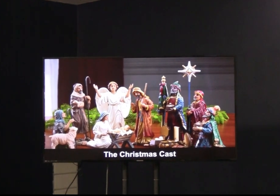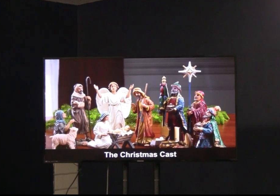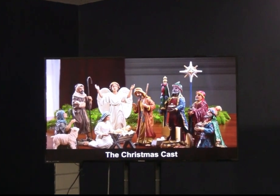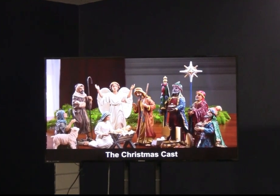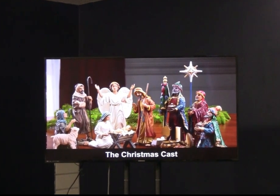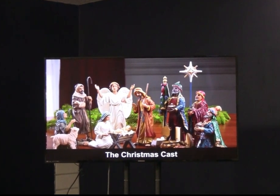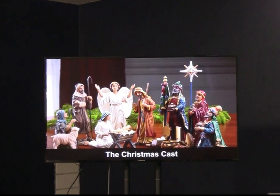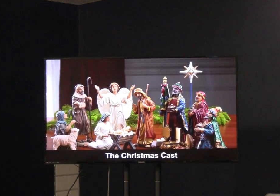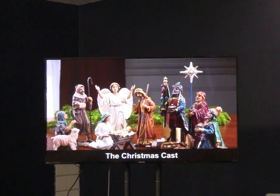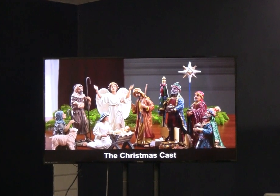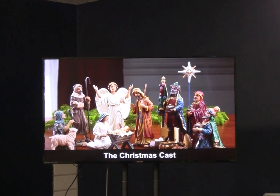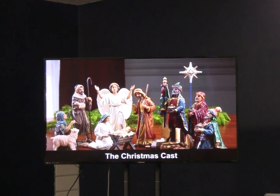foreign